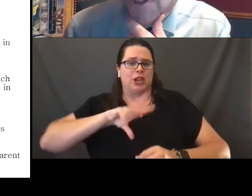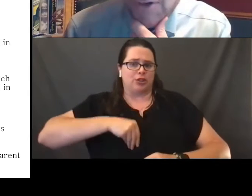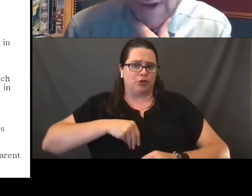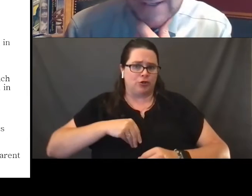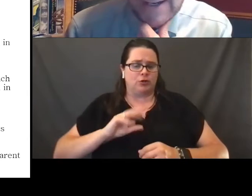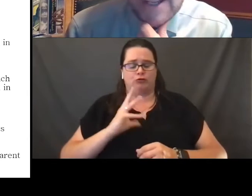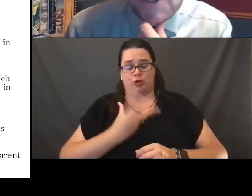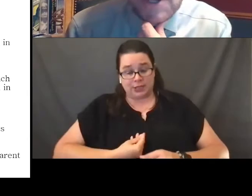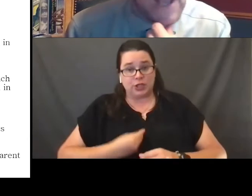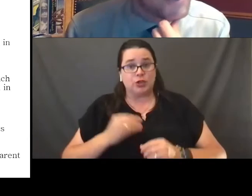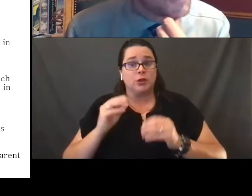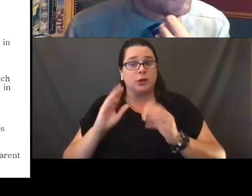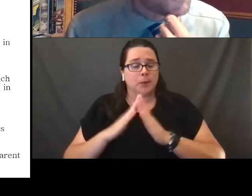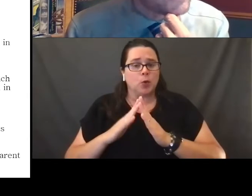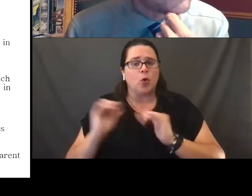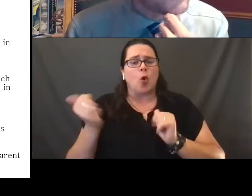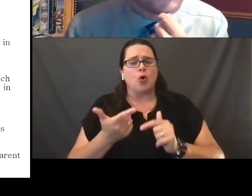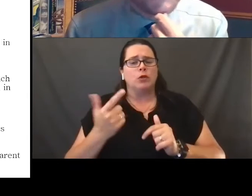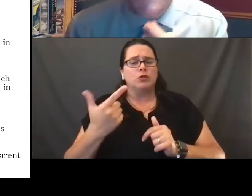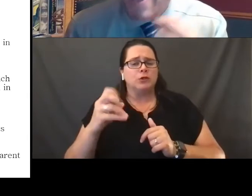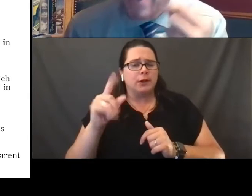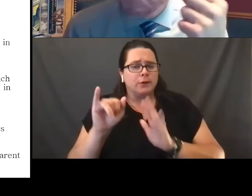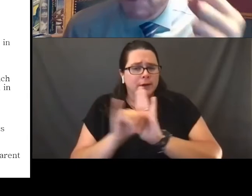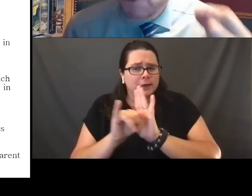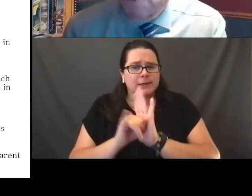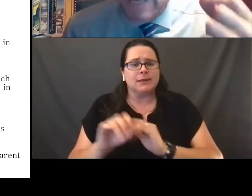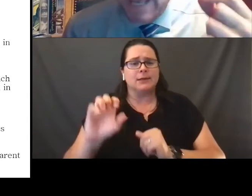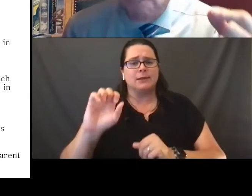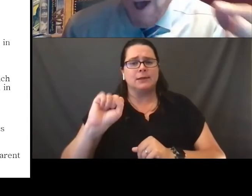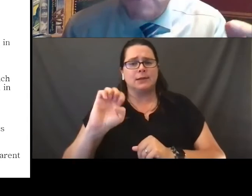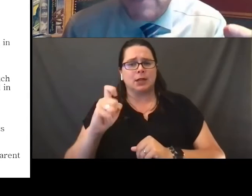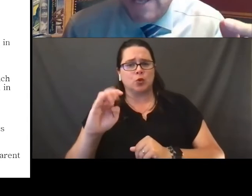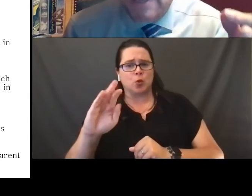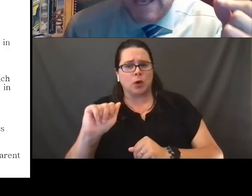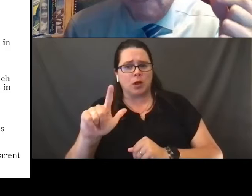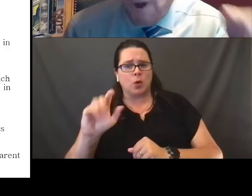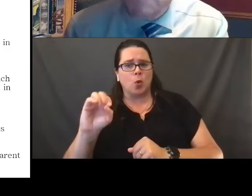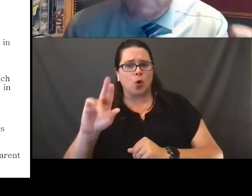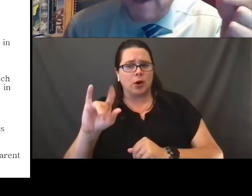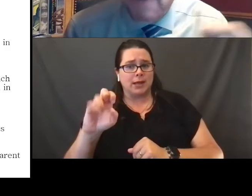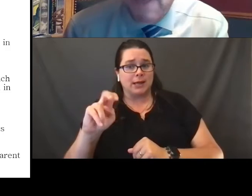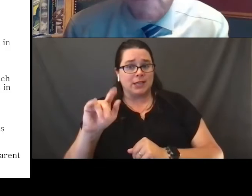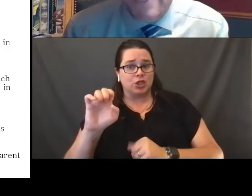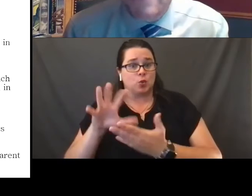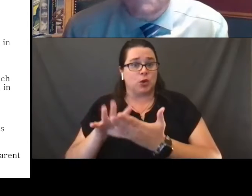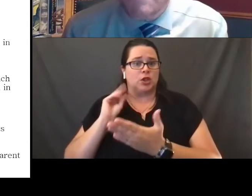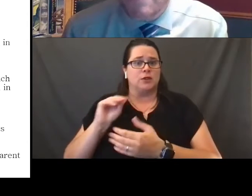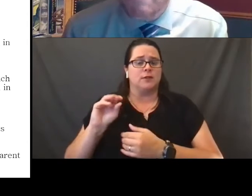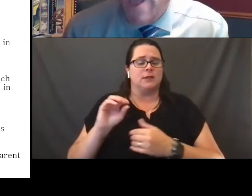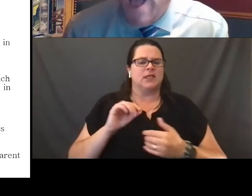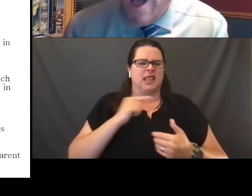all gender identities and sexual orientations as we learned in Bostock and the other cases there.